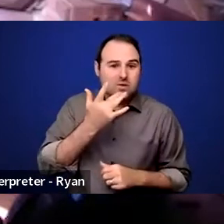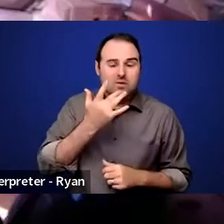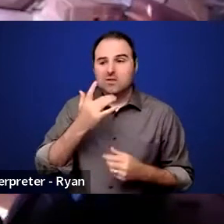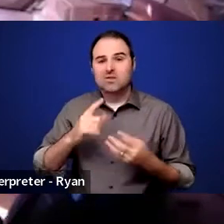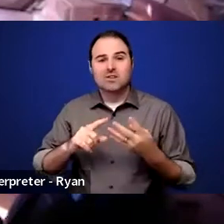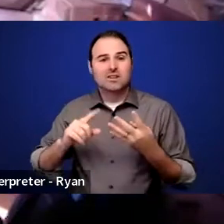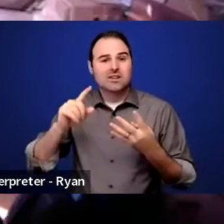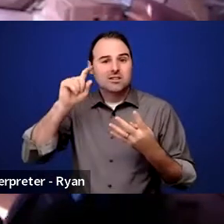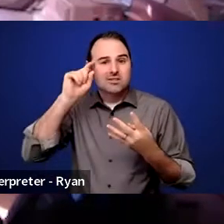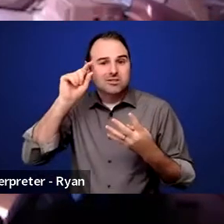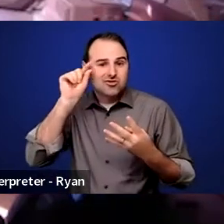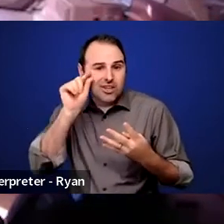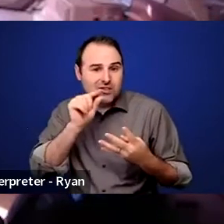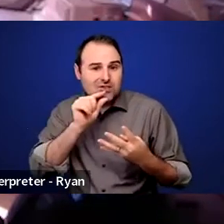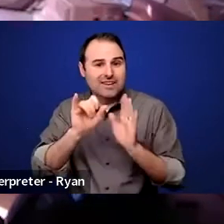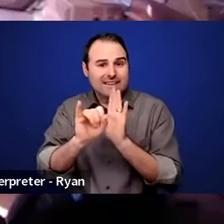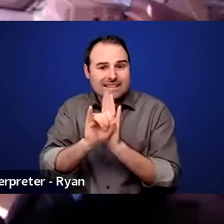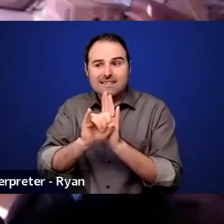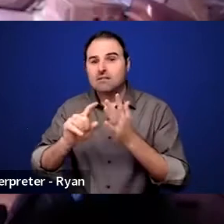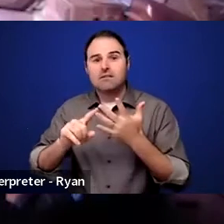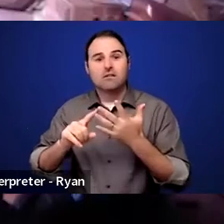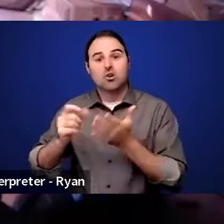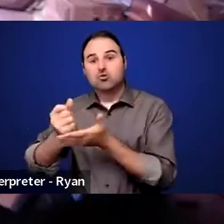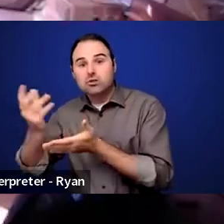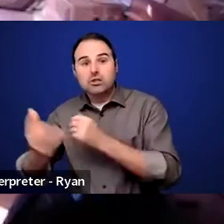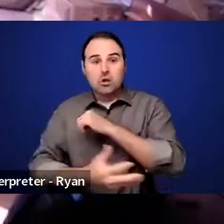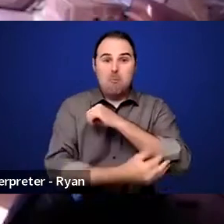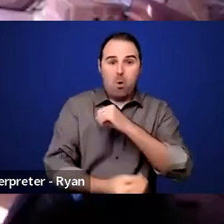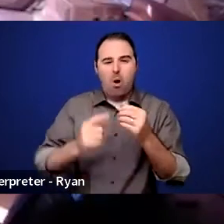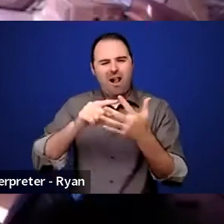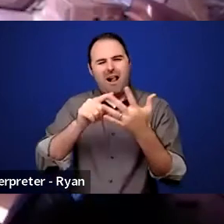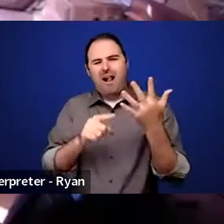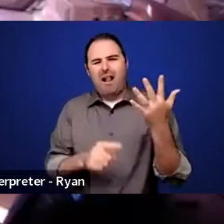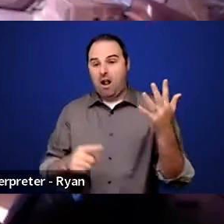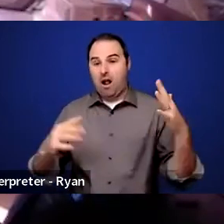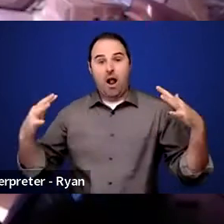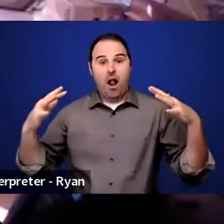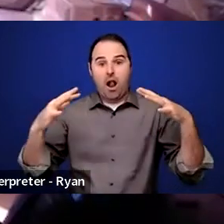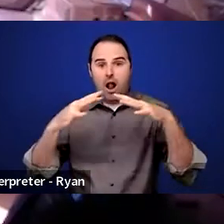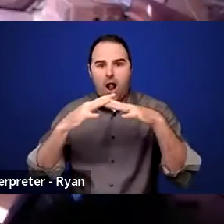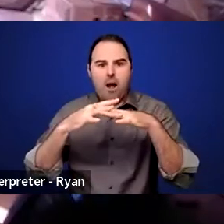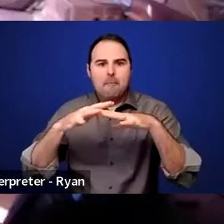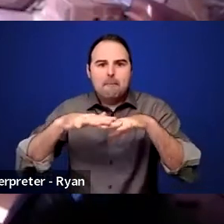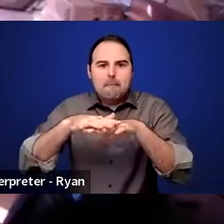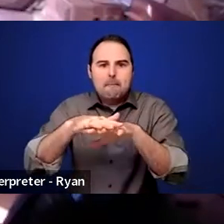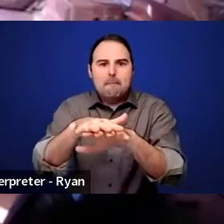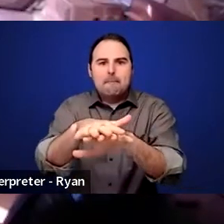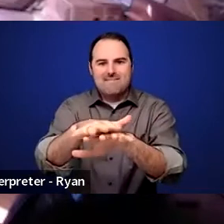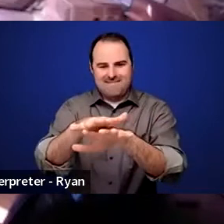and other forms of discrimination intersect to contribute to dynamic effects, to different dynamics and effects.